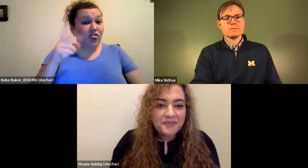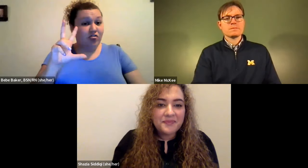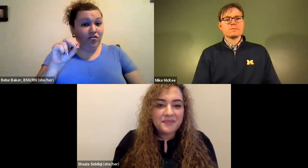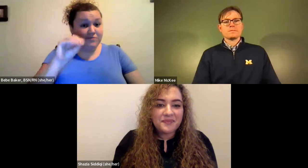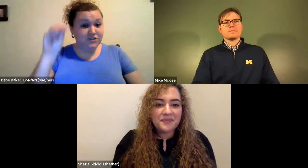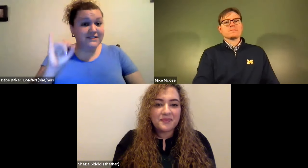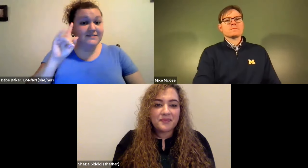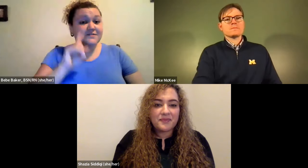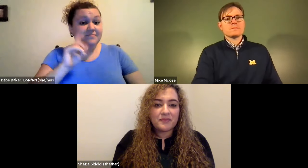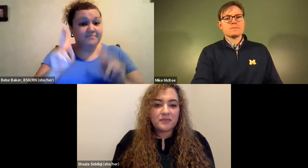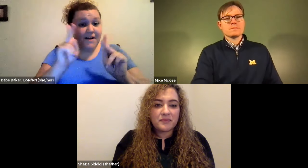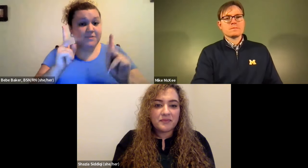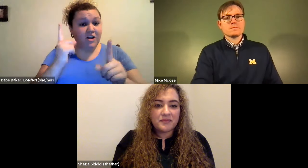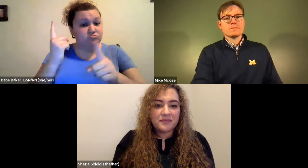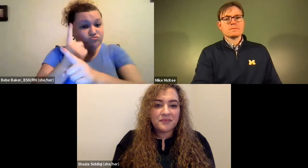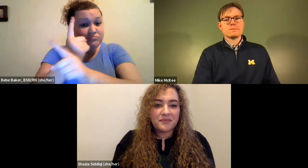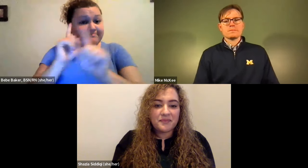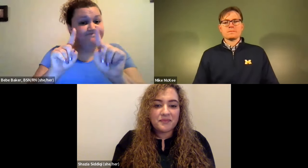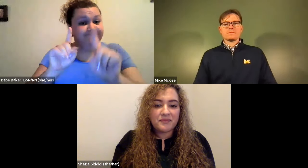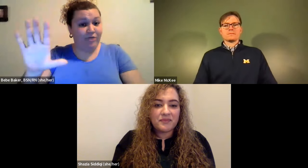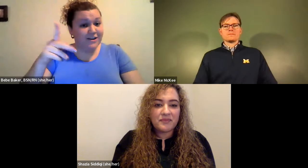Cristine Saunders: And the fact is that 30% of deaf people.